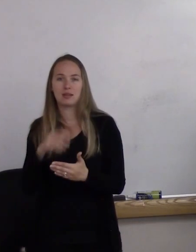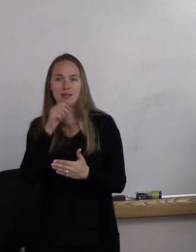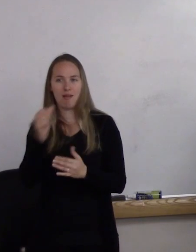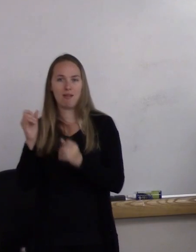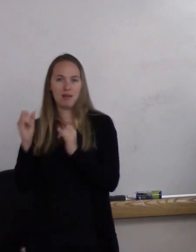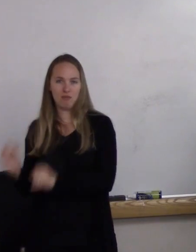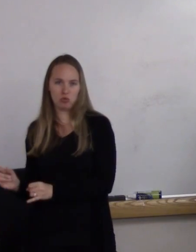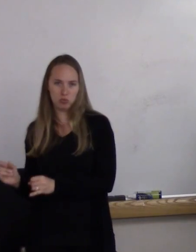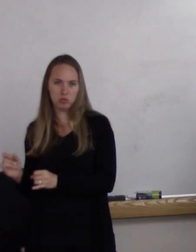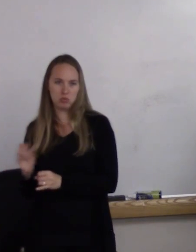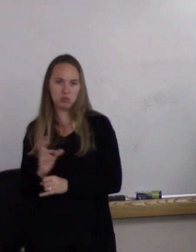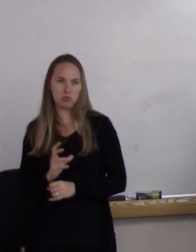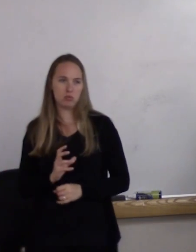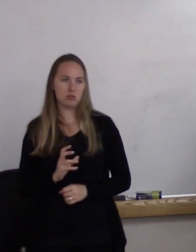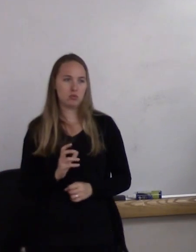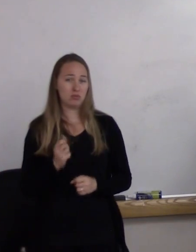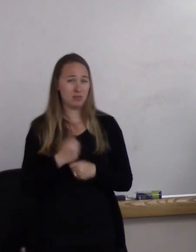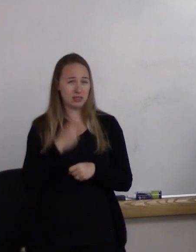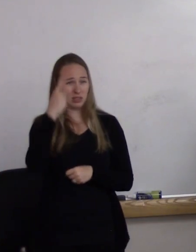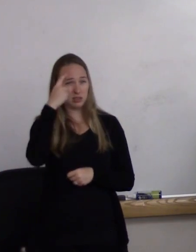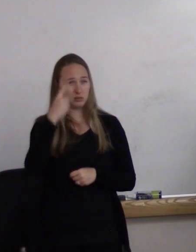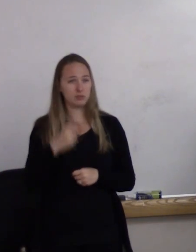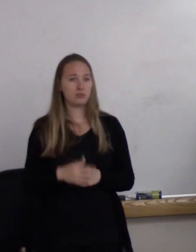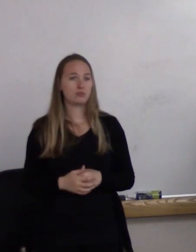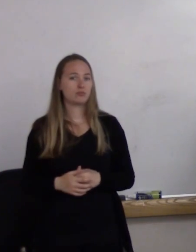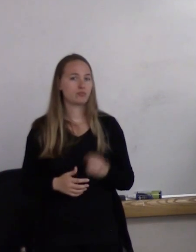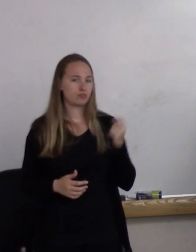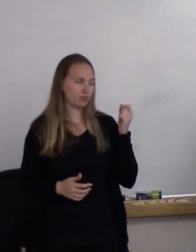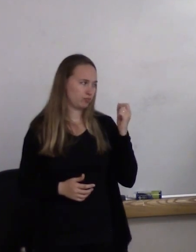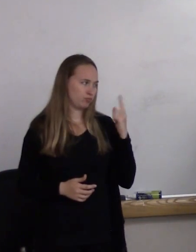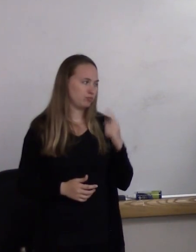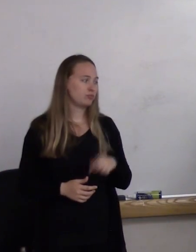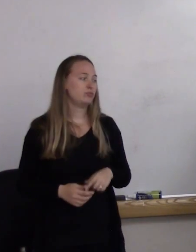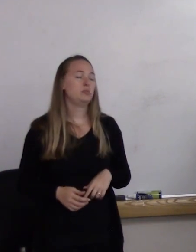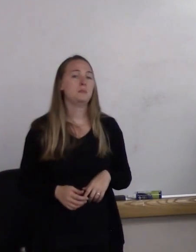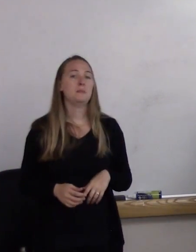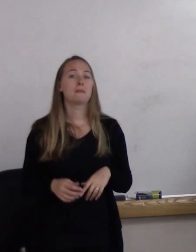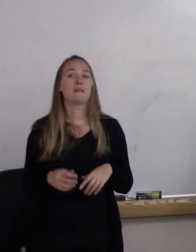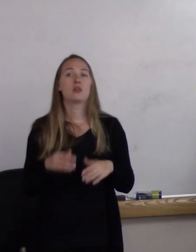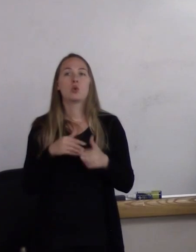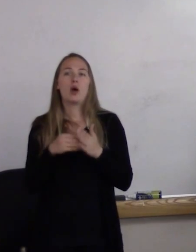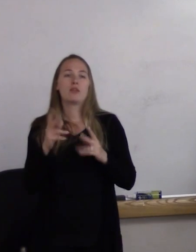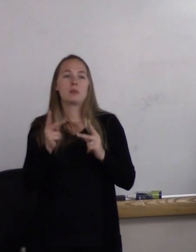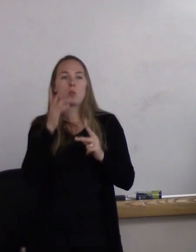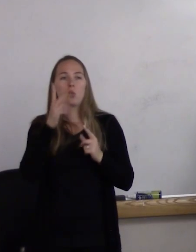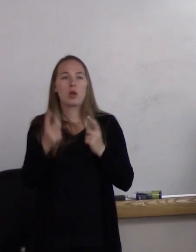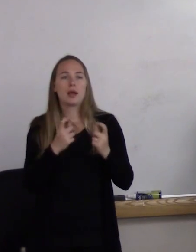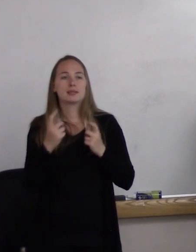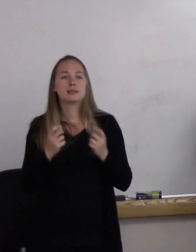(man) Yeah. So we often get the question of, "How many are there out there?"